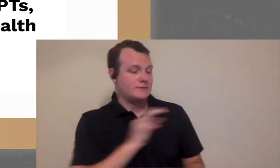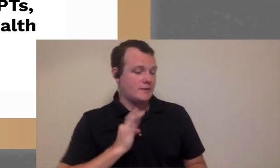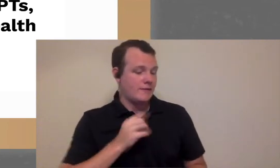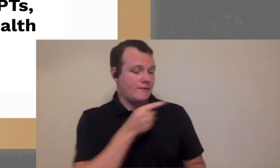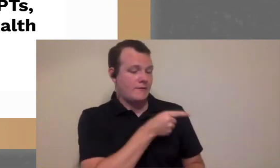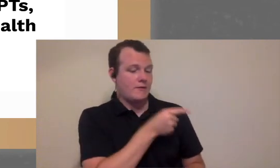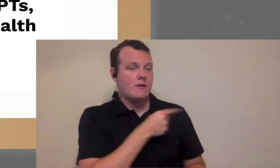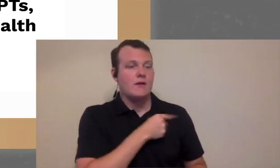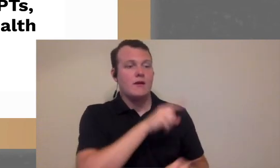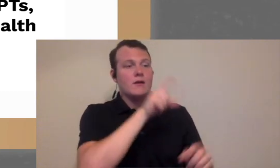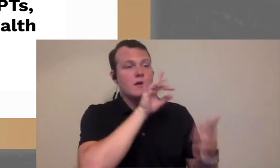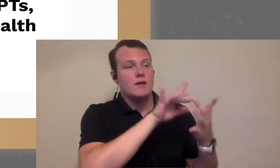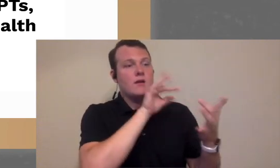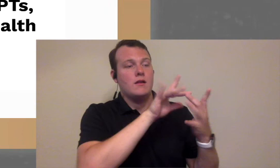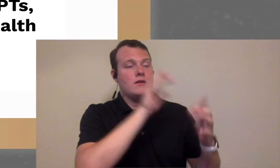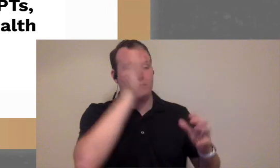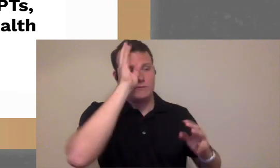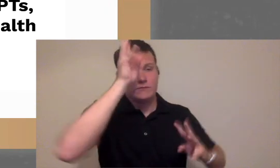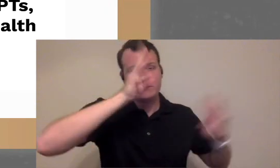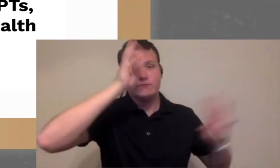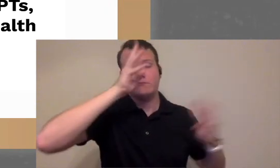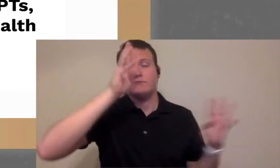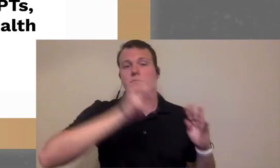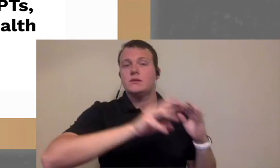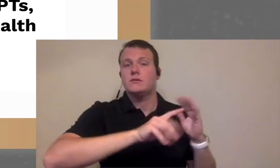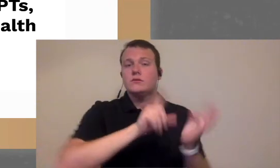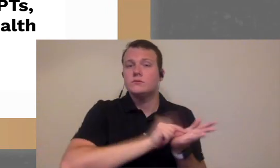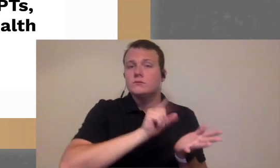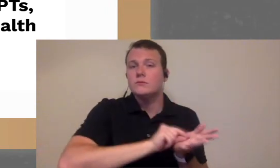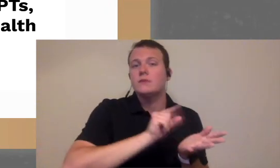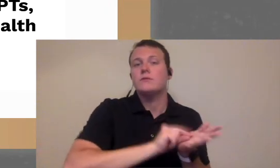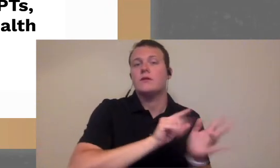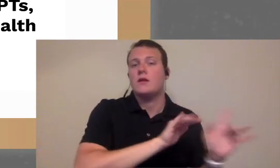a staff member to be doing all this creative work on newspaper ads and